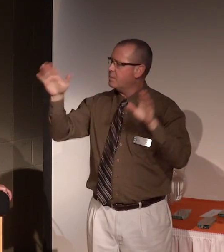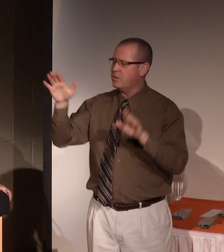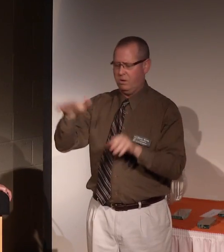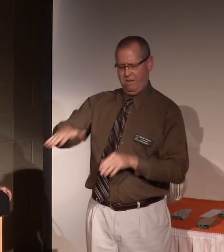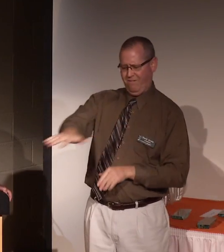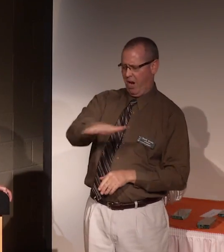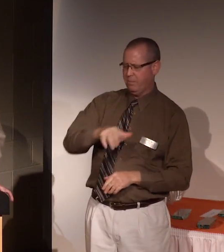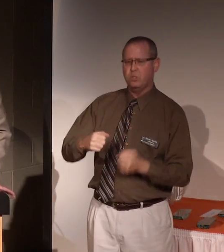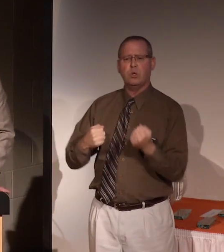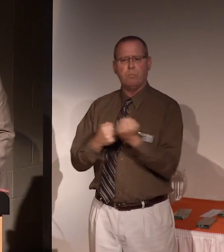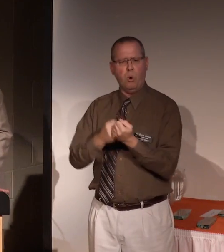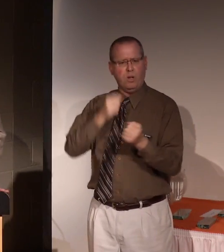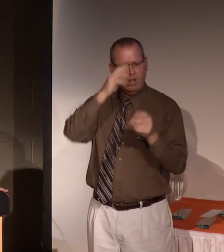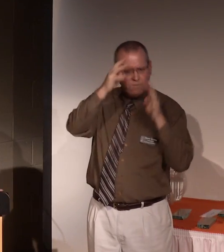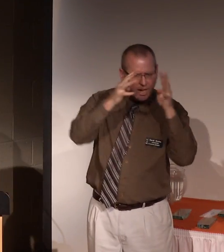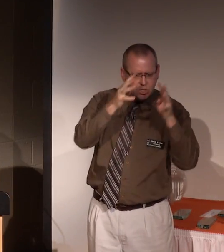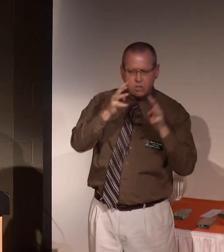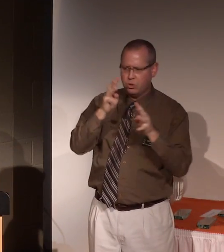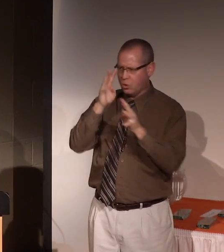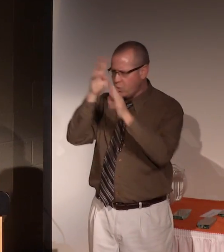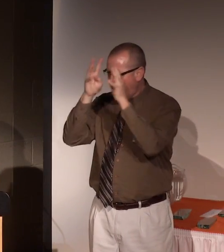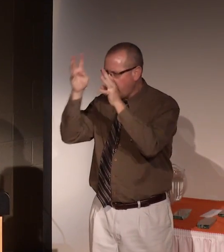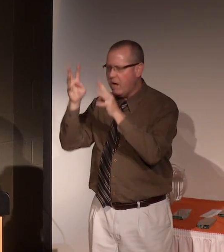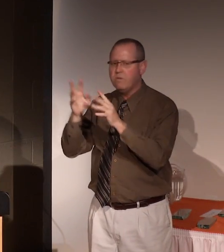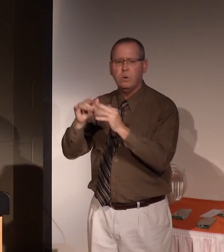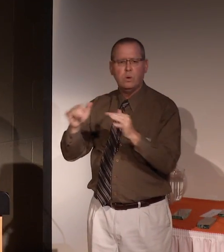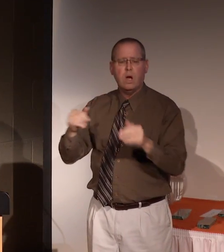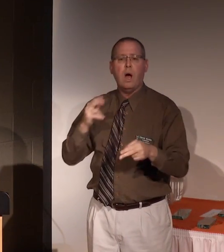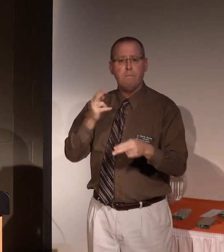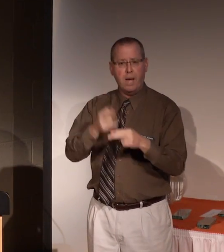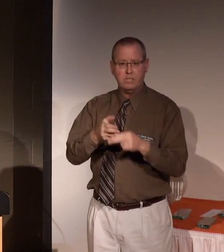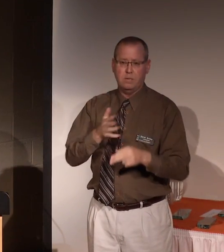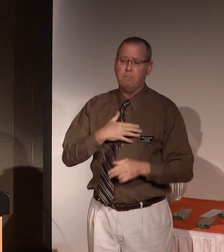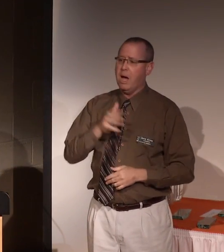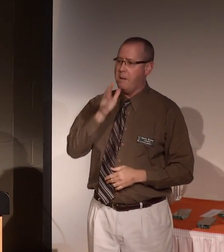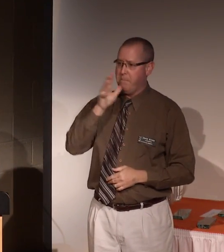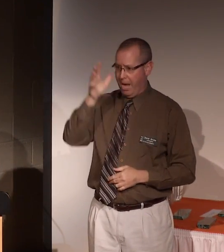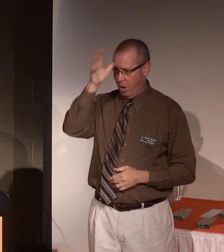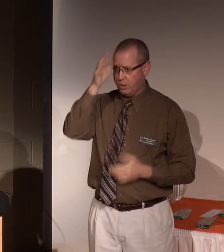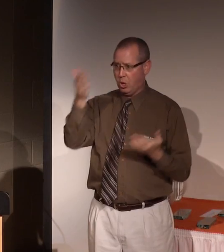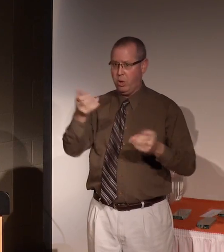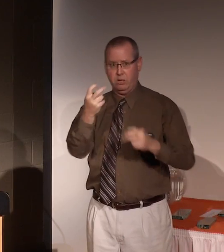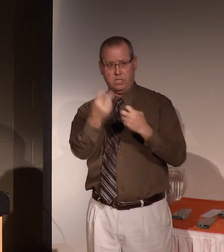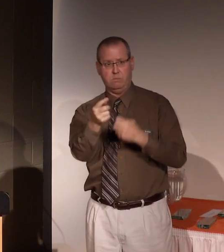support such innovation and creativity. I mentioned my parents are here today.